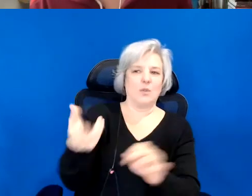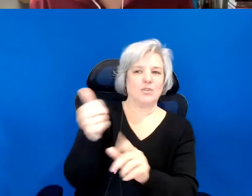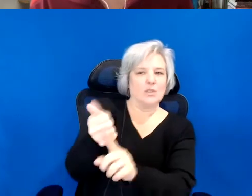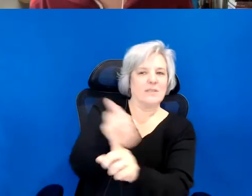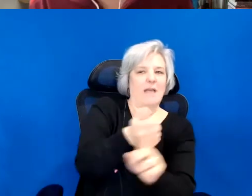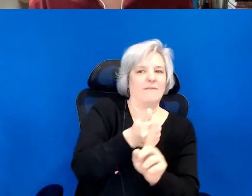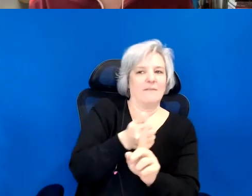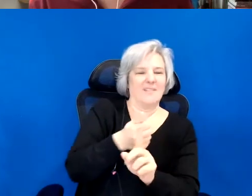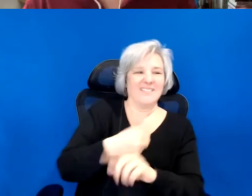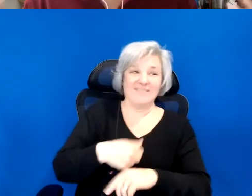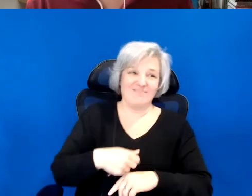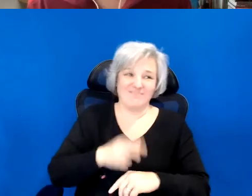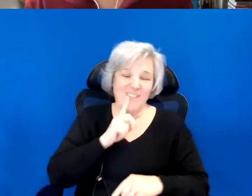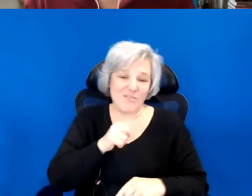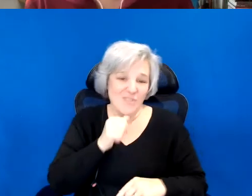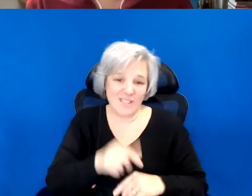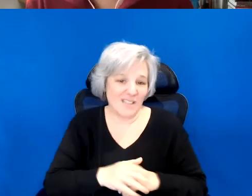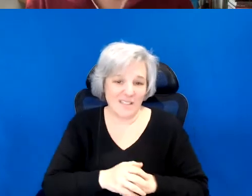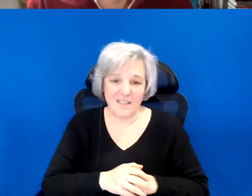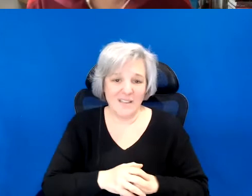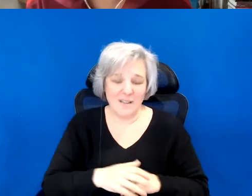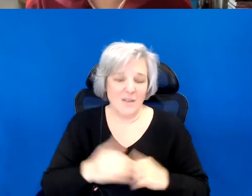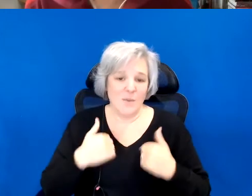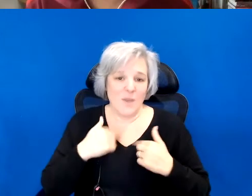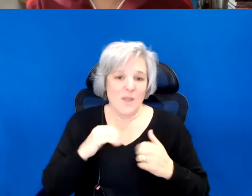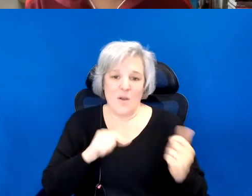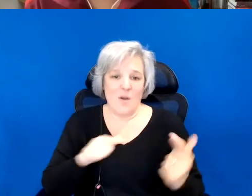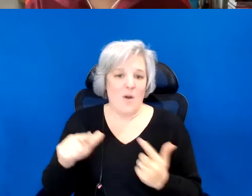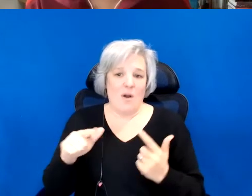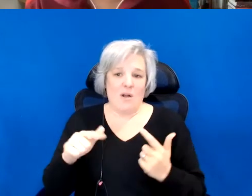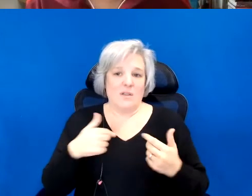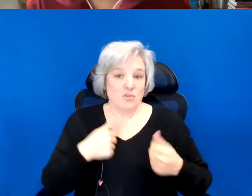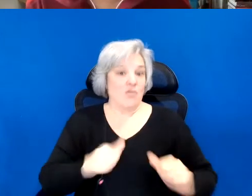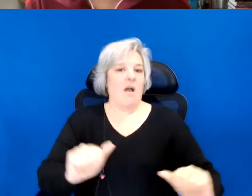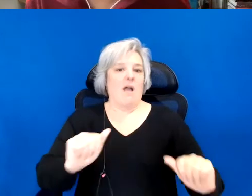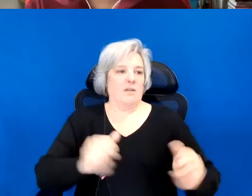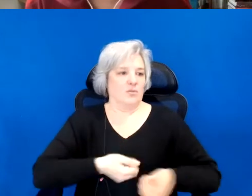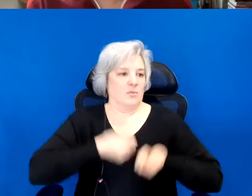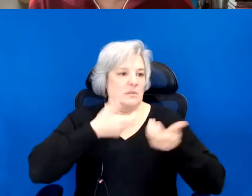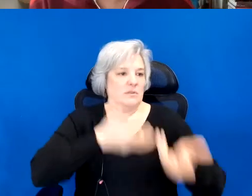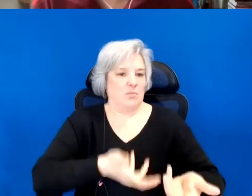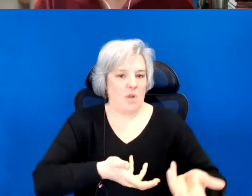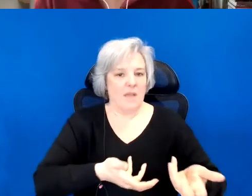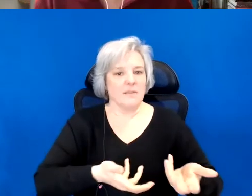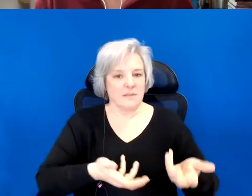to know that we don't and to try anyway. I think that is a little bit of how I would